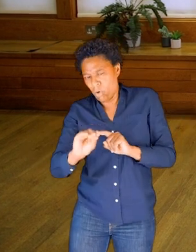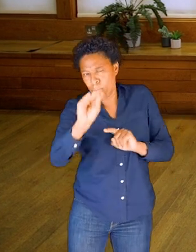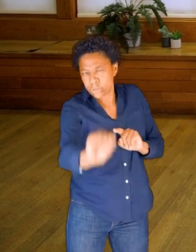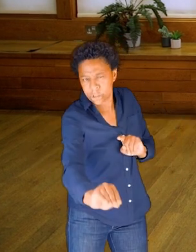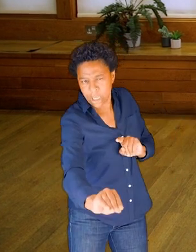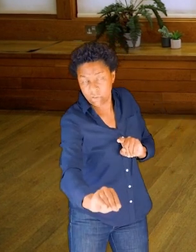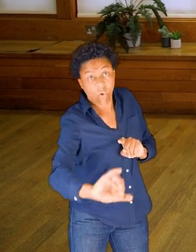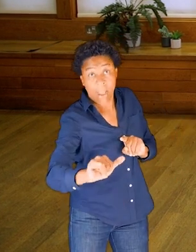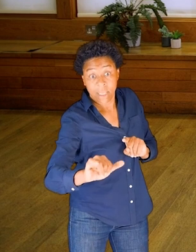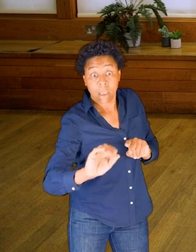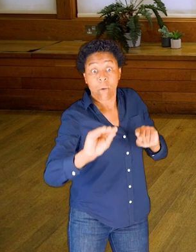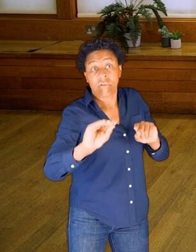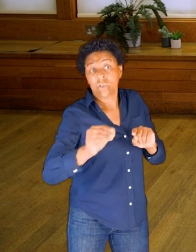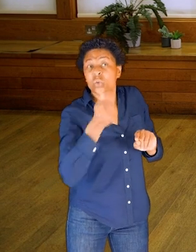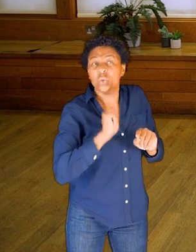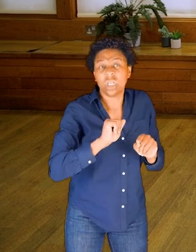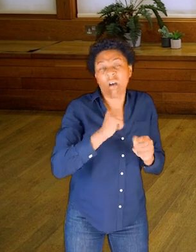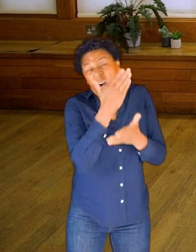then maybe pick it up again.